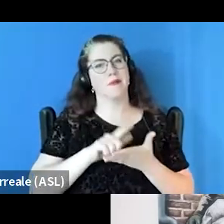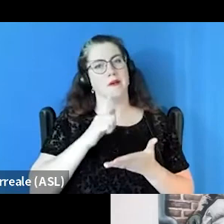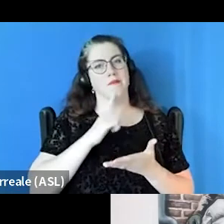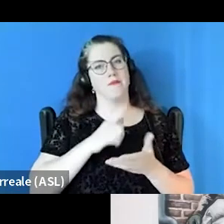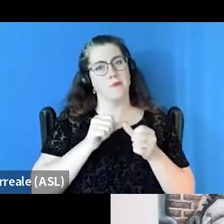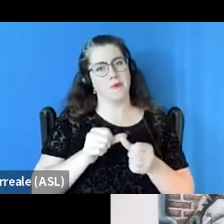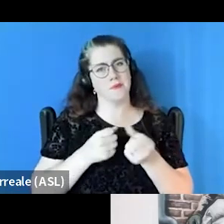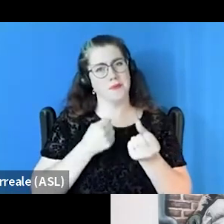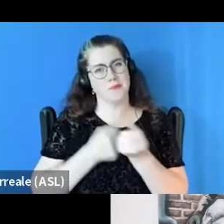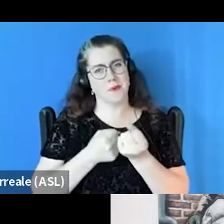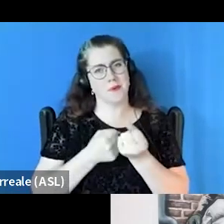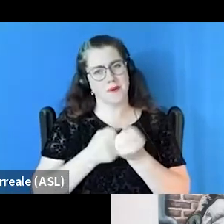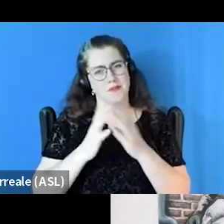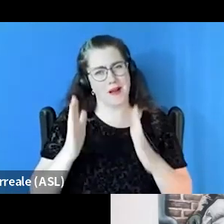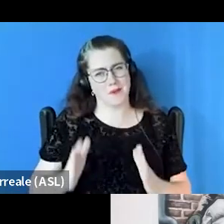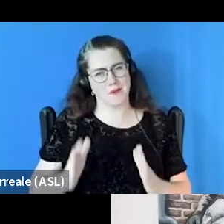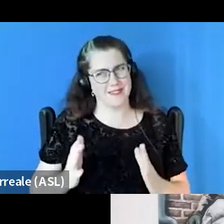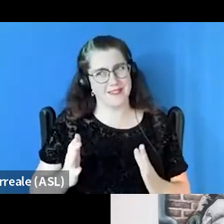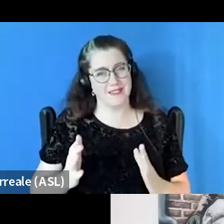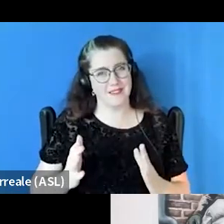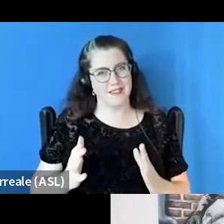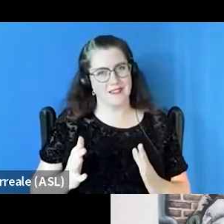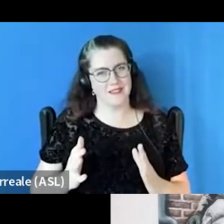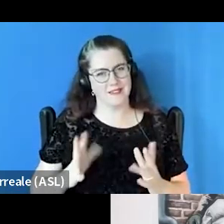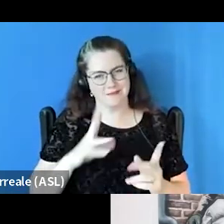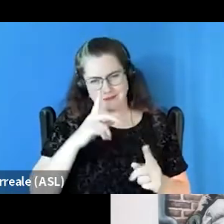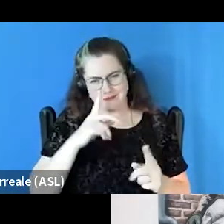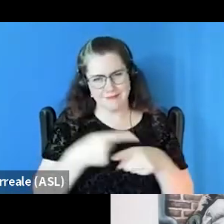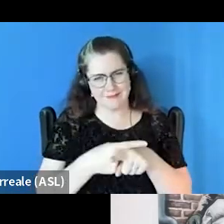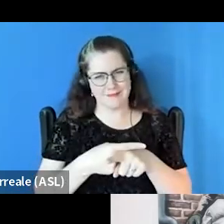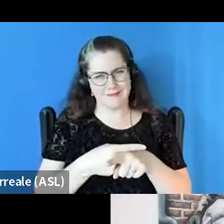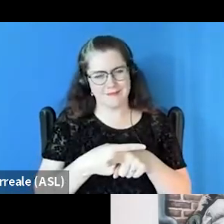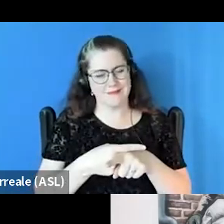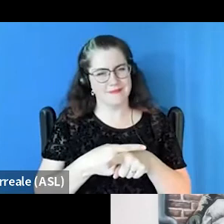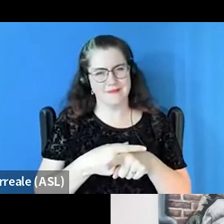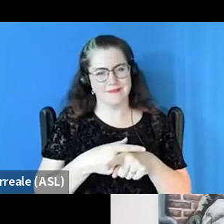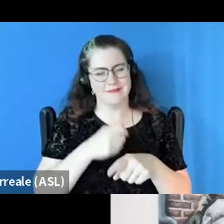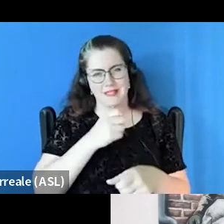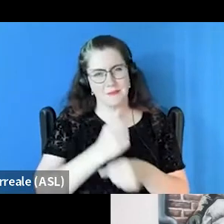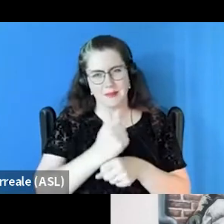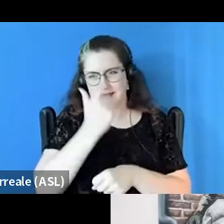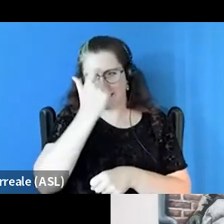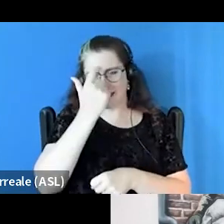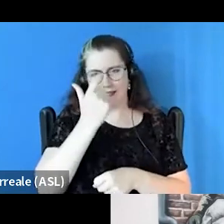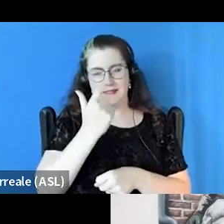These kind of things are so counterproductive to the resolution of homelessness that we have to end that.